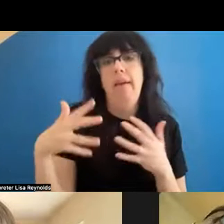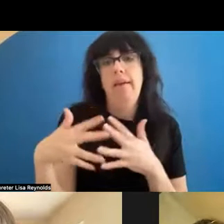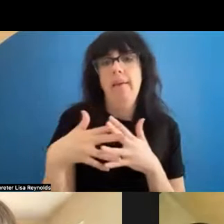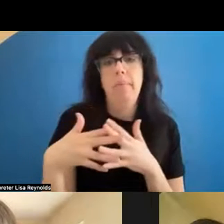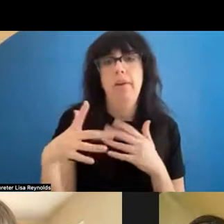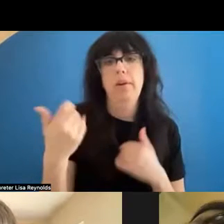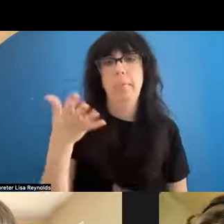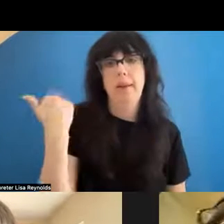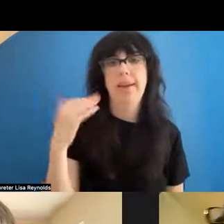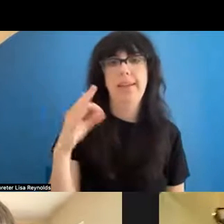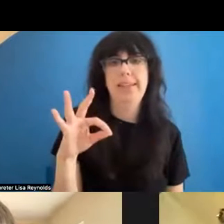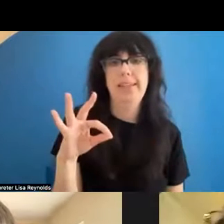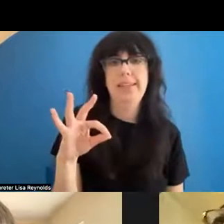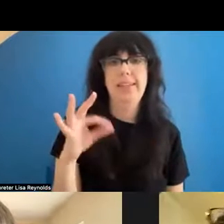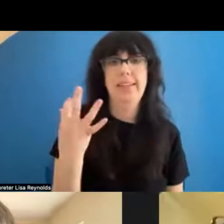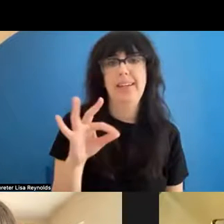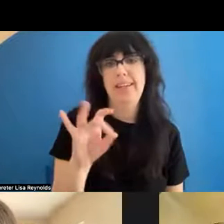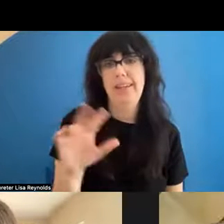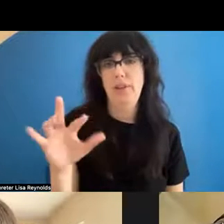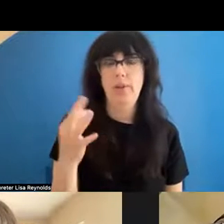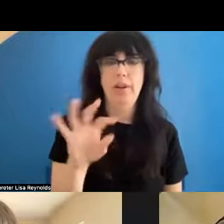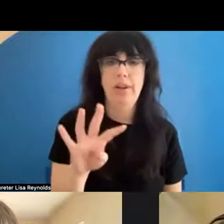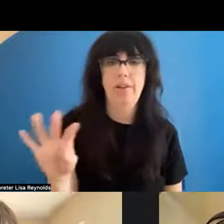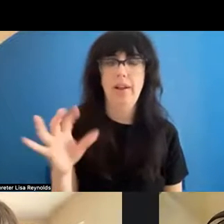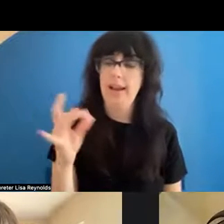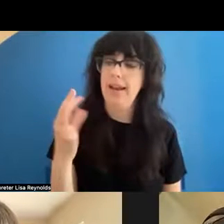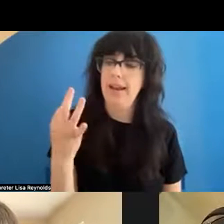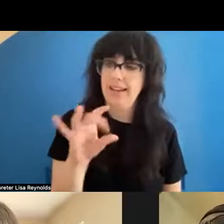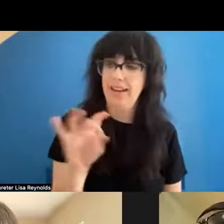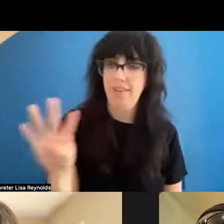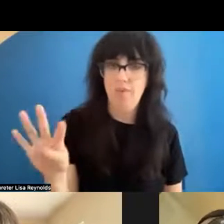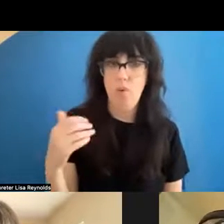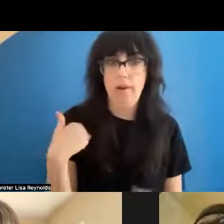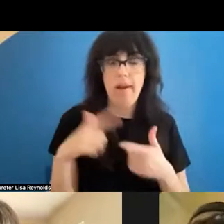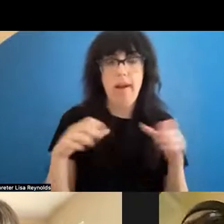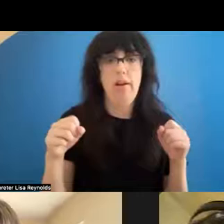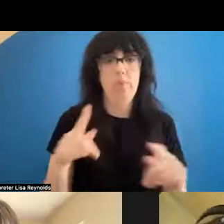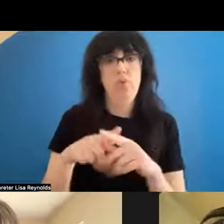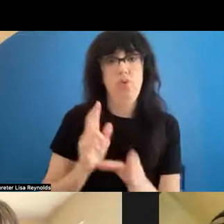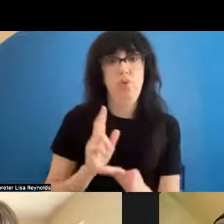ing guys in 1983-1984. So I had an opportunity to join an Olympic